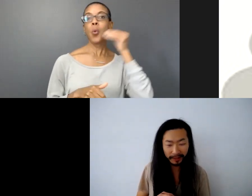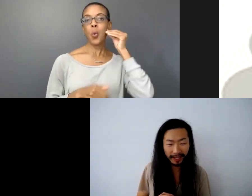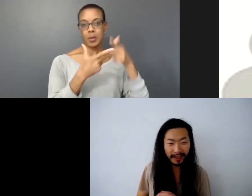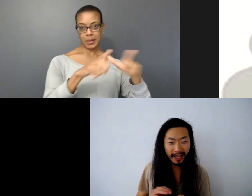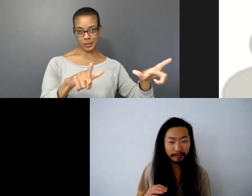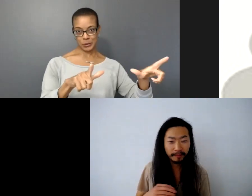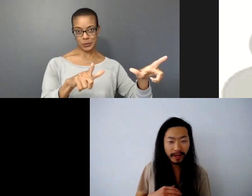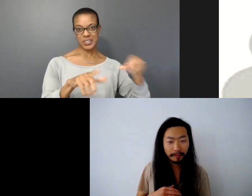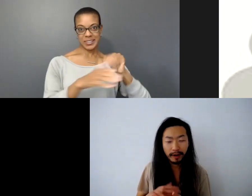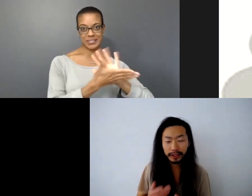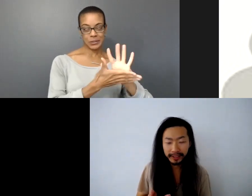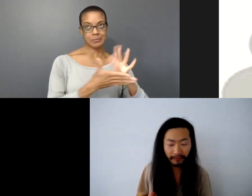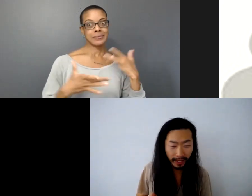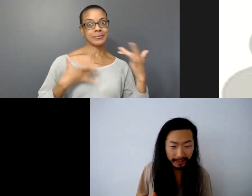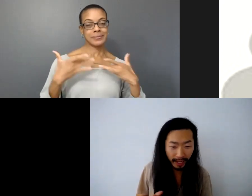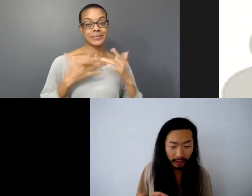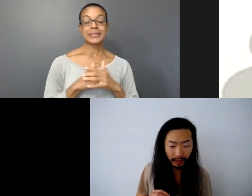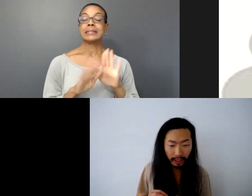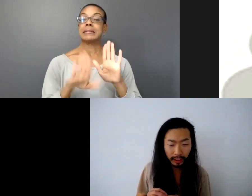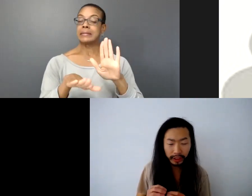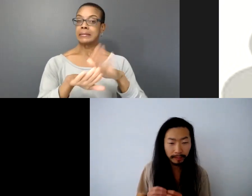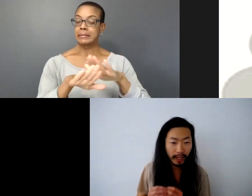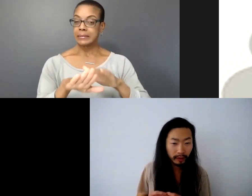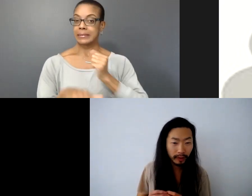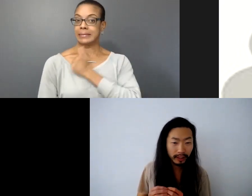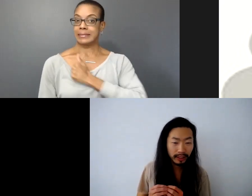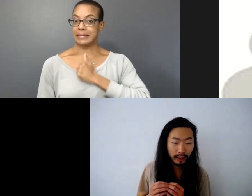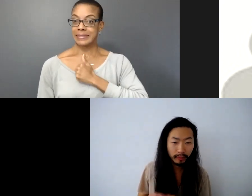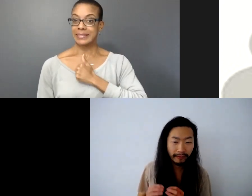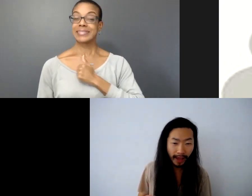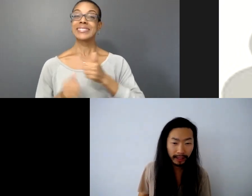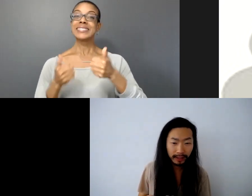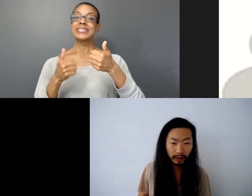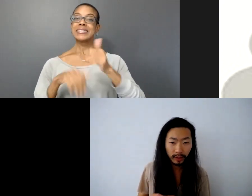that and my apologies in advance that the English subtitle is a little bit fast so we